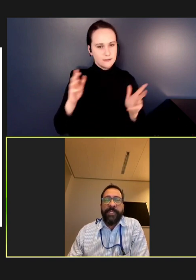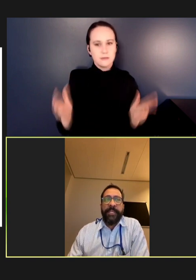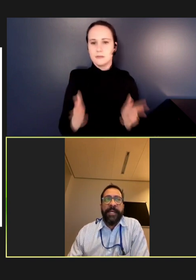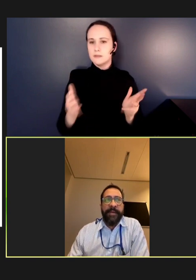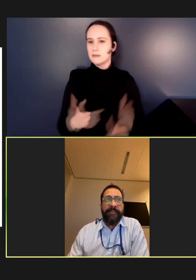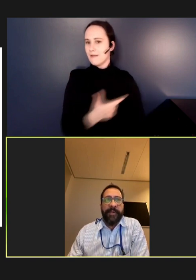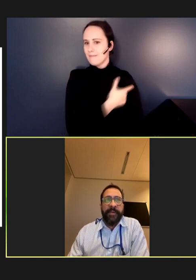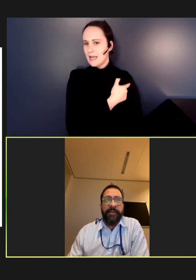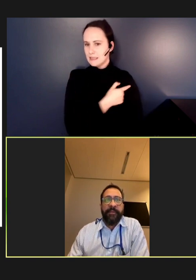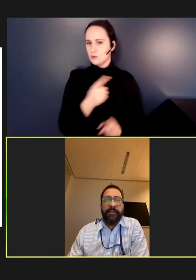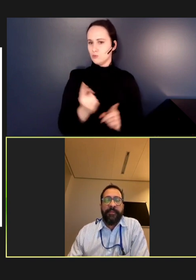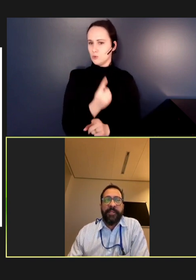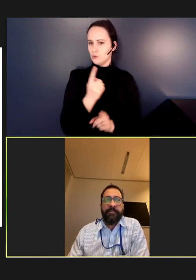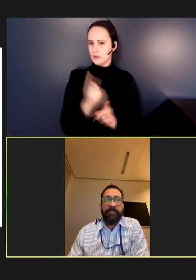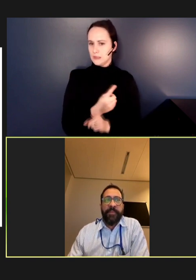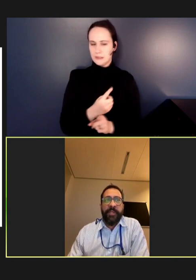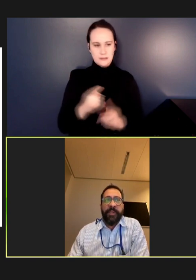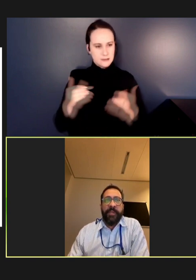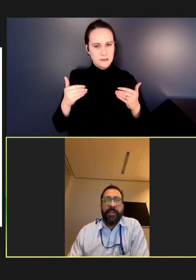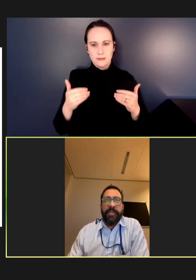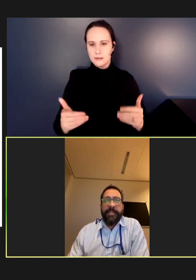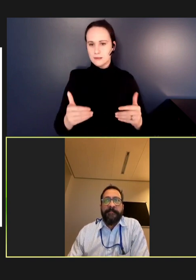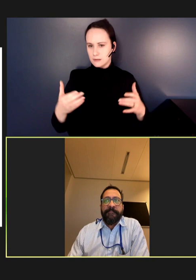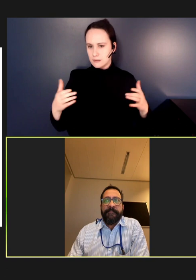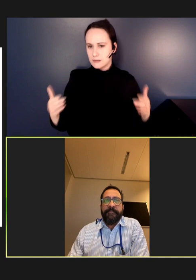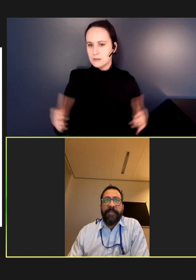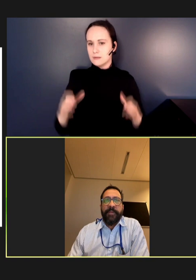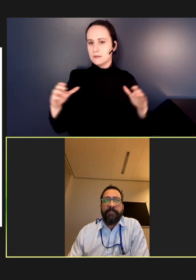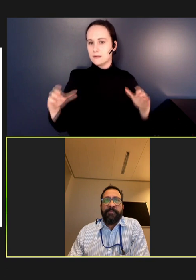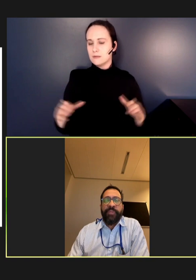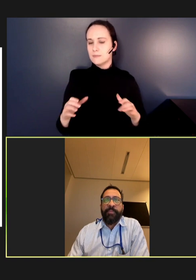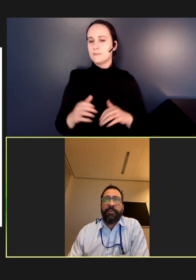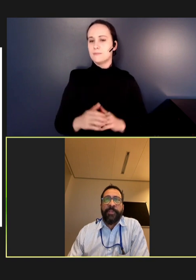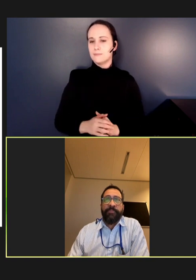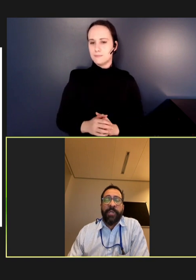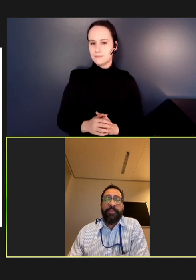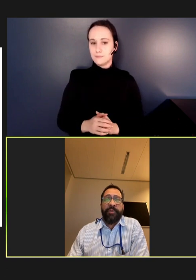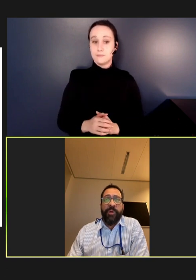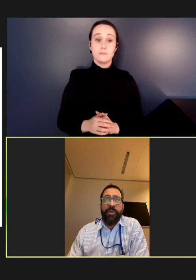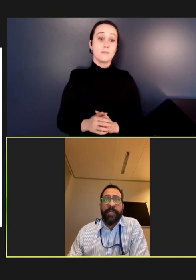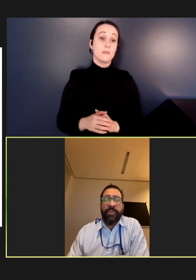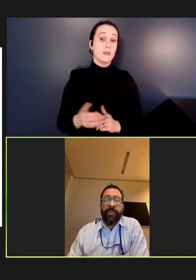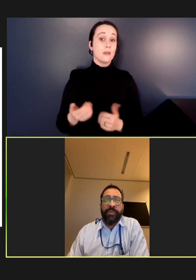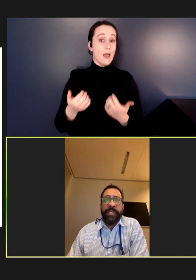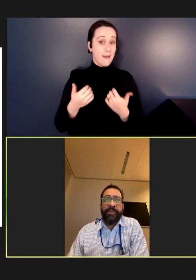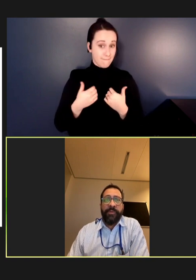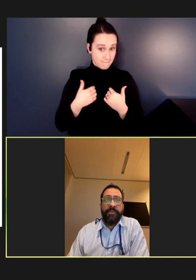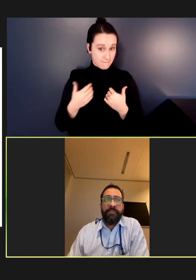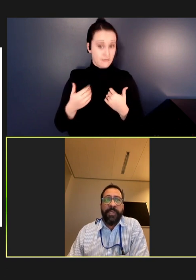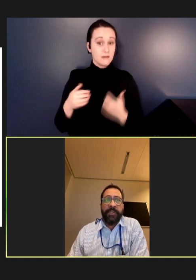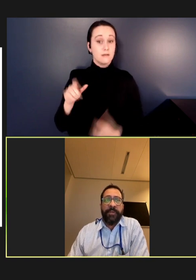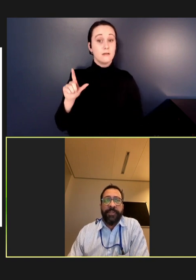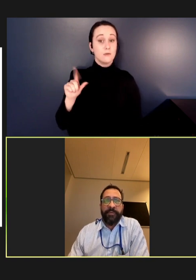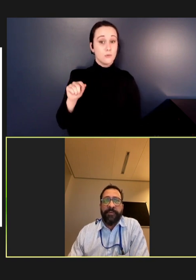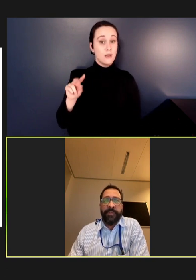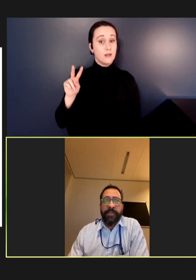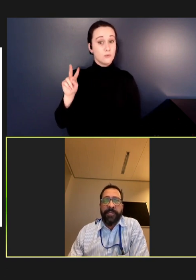We did have some preparation -- some preparatory work in 2022 when countries were first starting